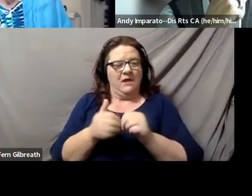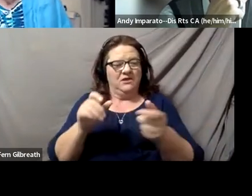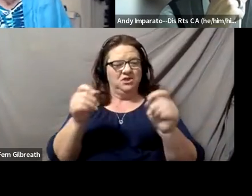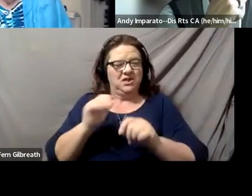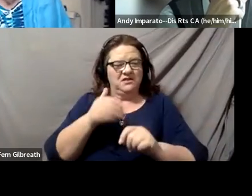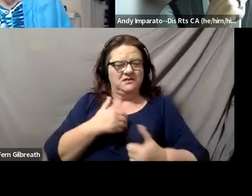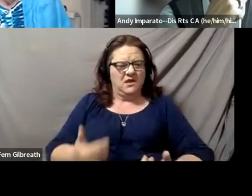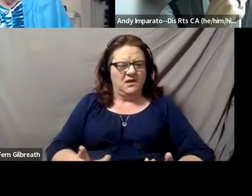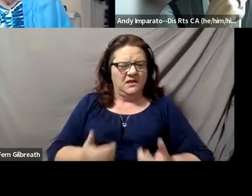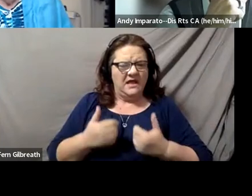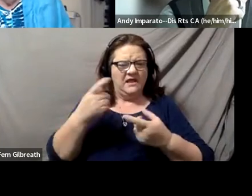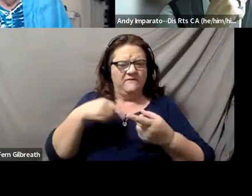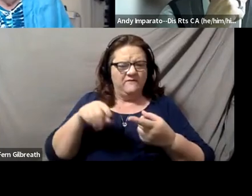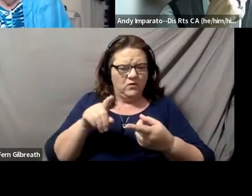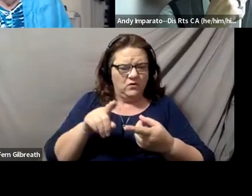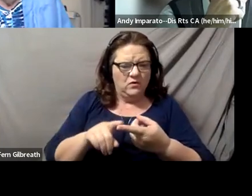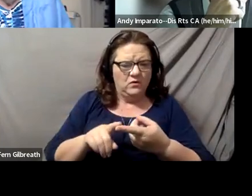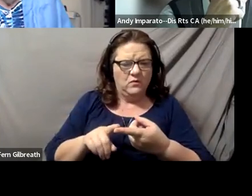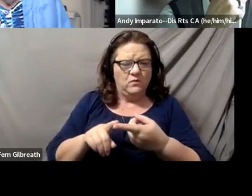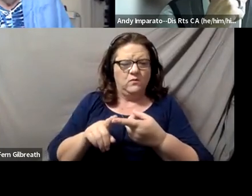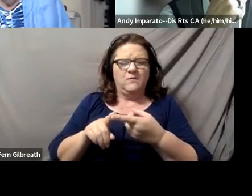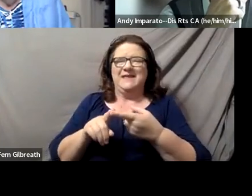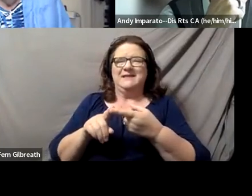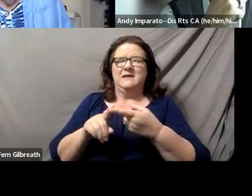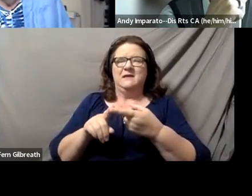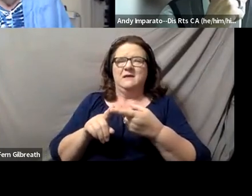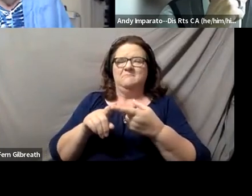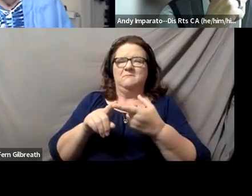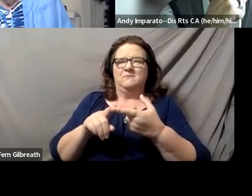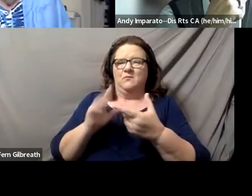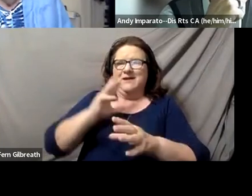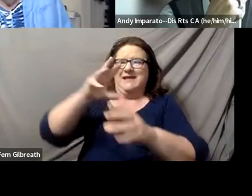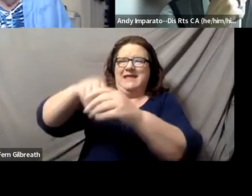I think that also has to do a little bit with some of the other